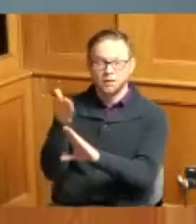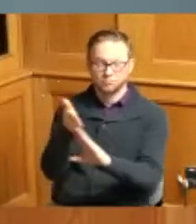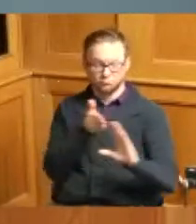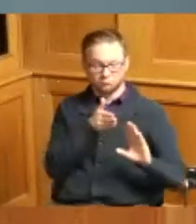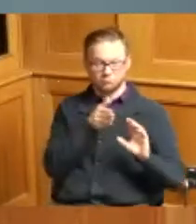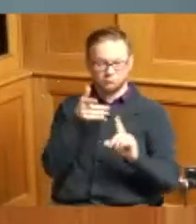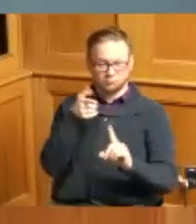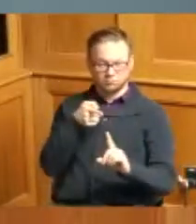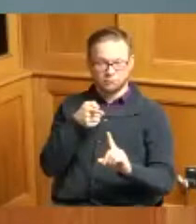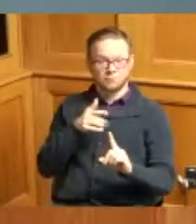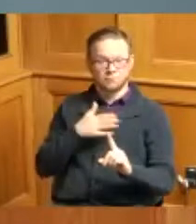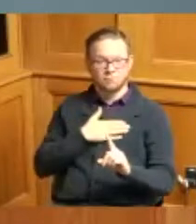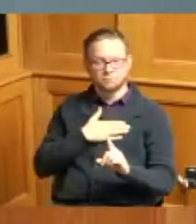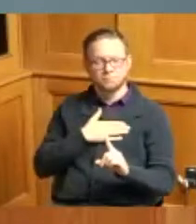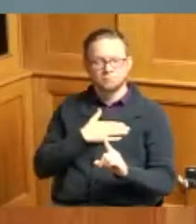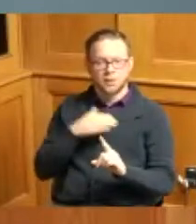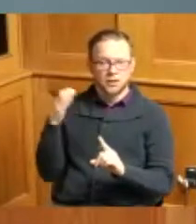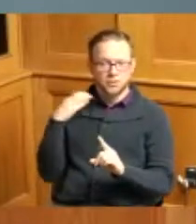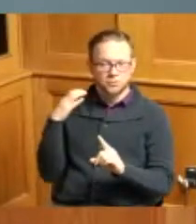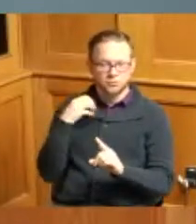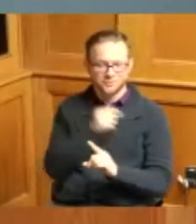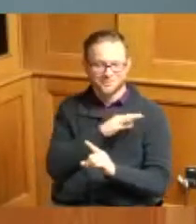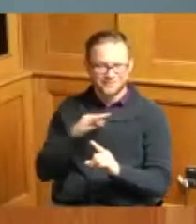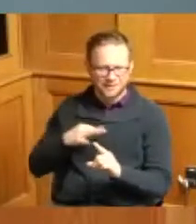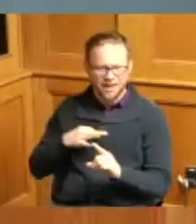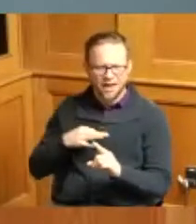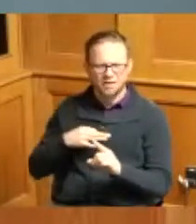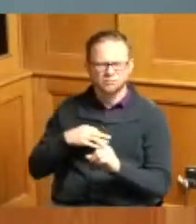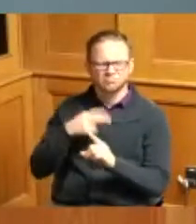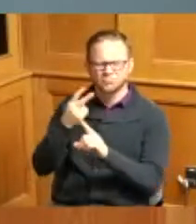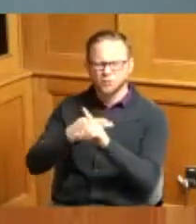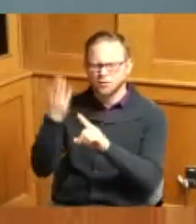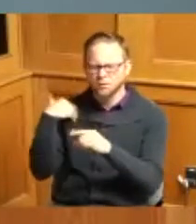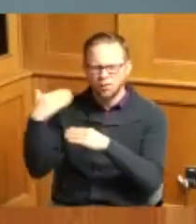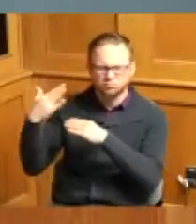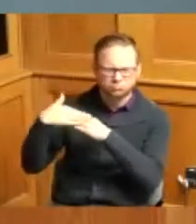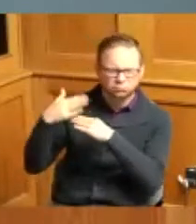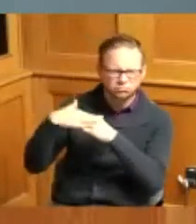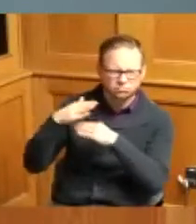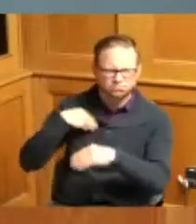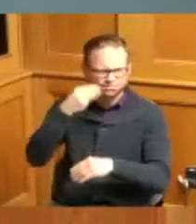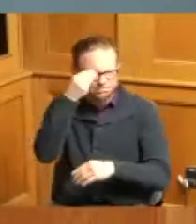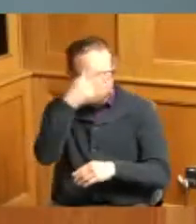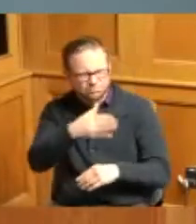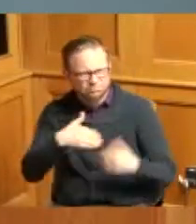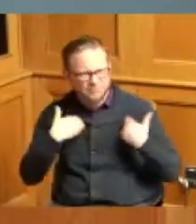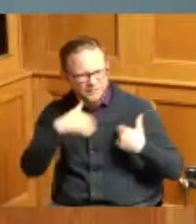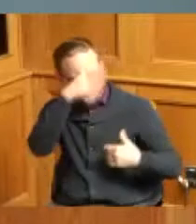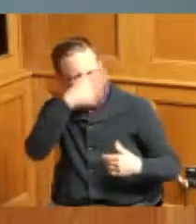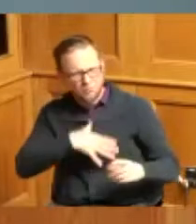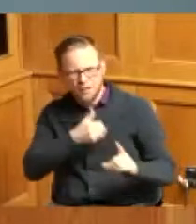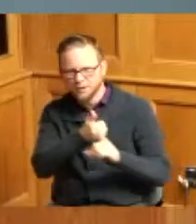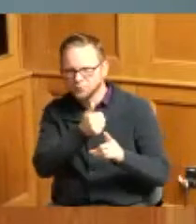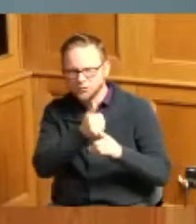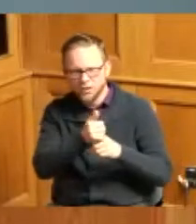my Chief of Staff alerted me about two months ago about a young man who was an excellent student